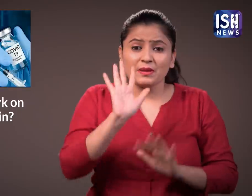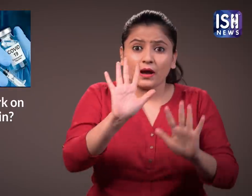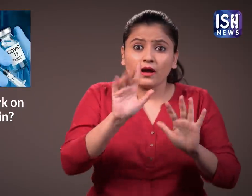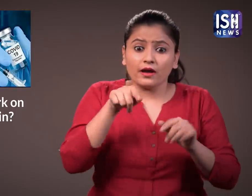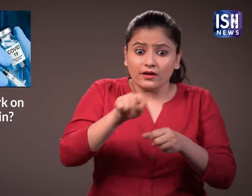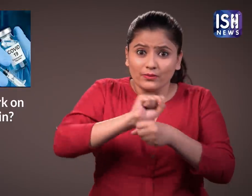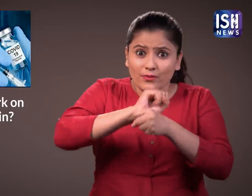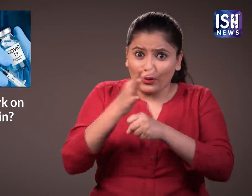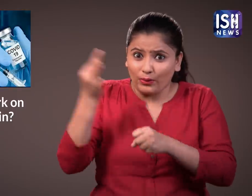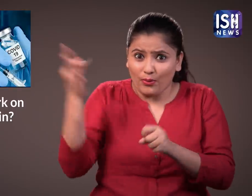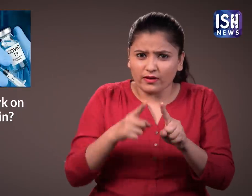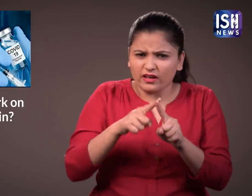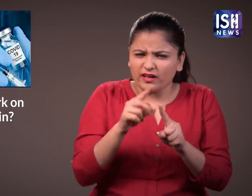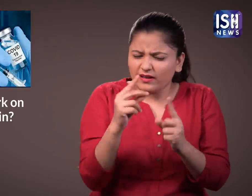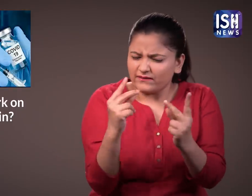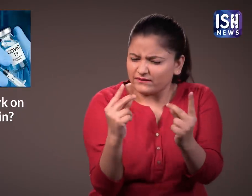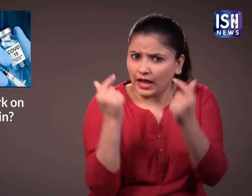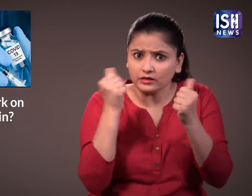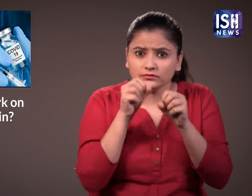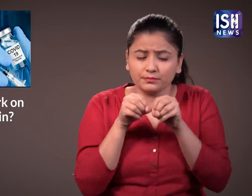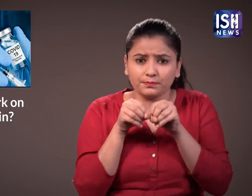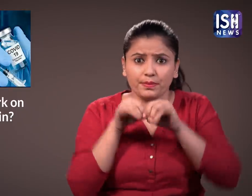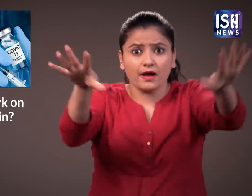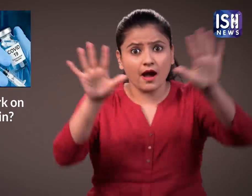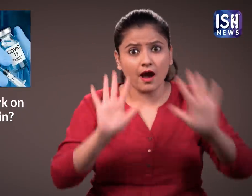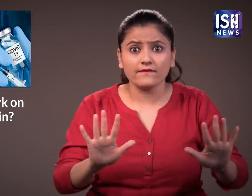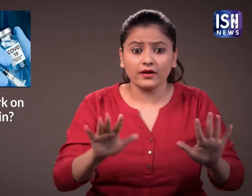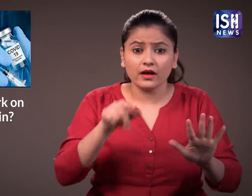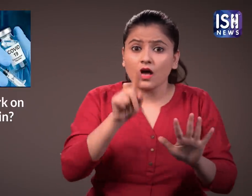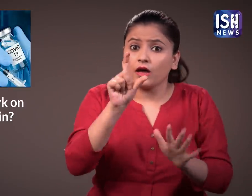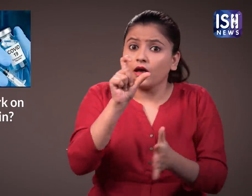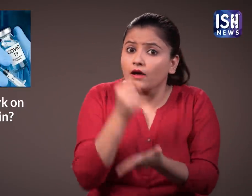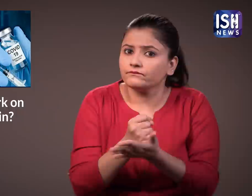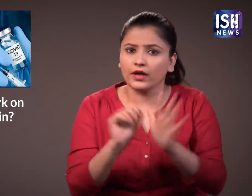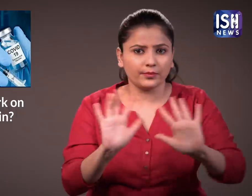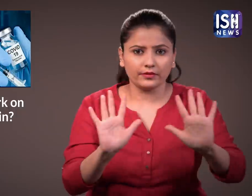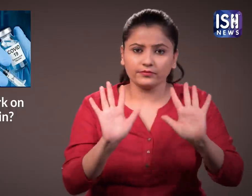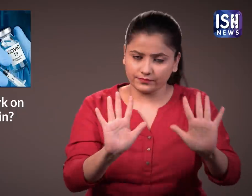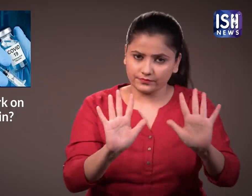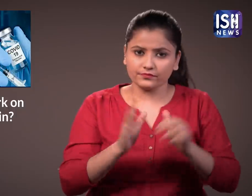that could be the cause of immediate and easy spread of the virus amongst people.